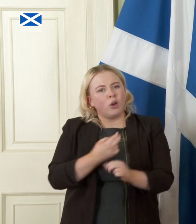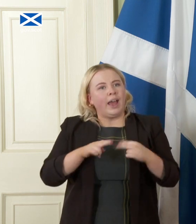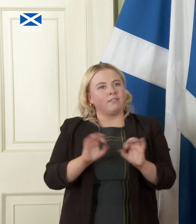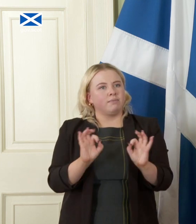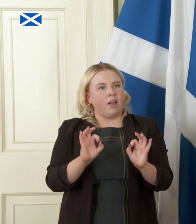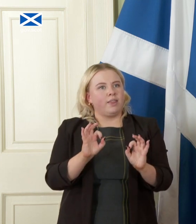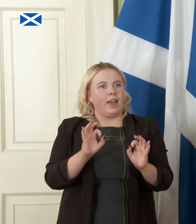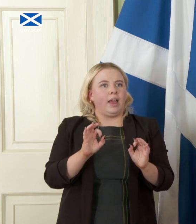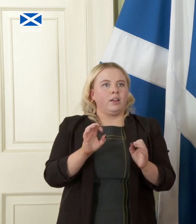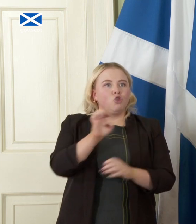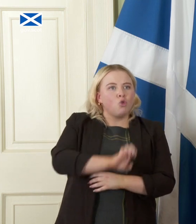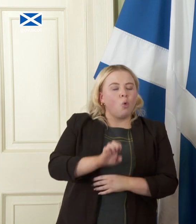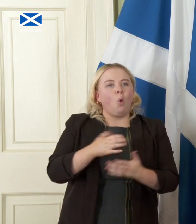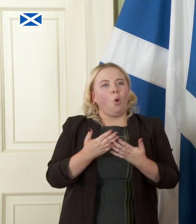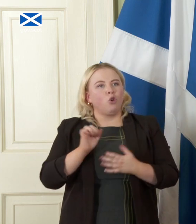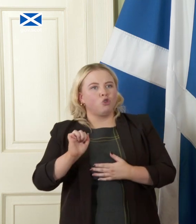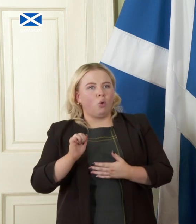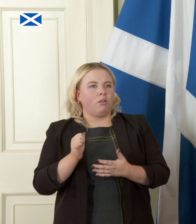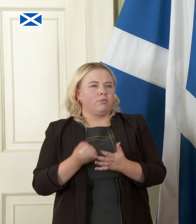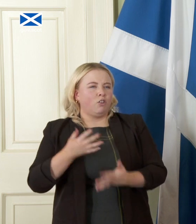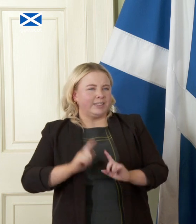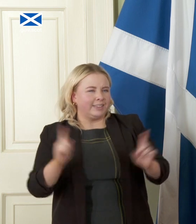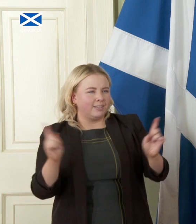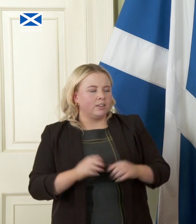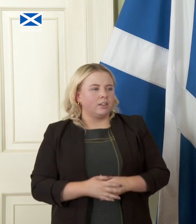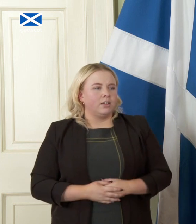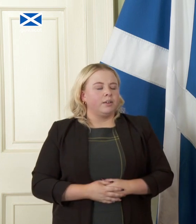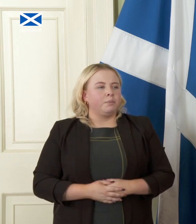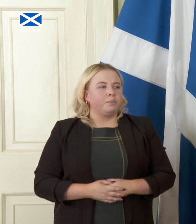currency and control over those aspects and those those levers so what I'm interested in asking